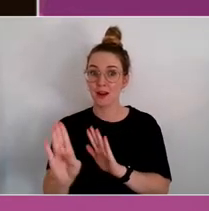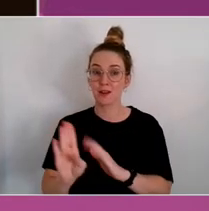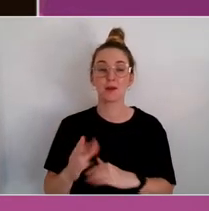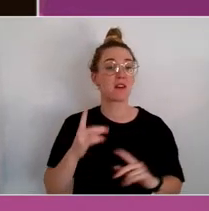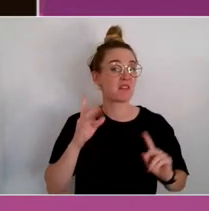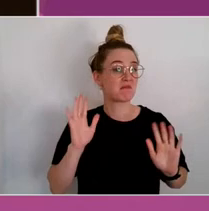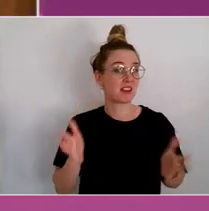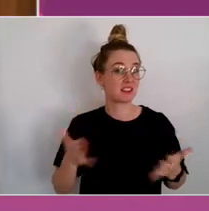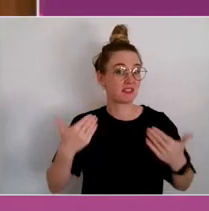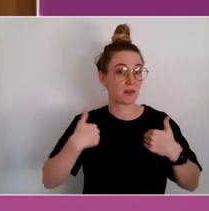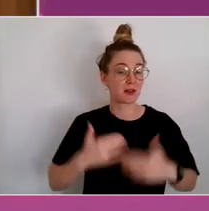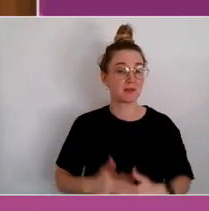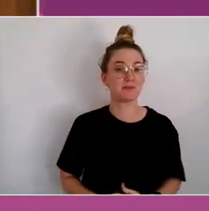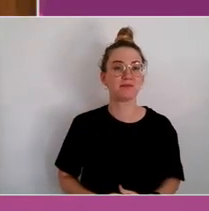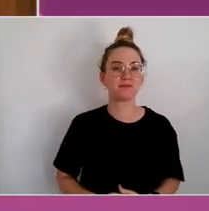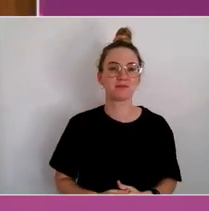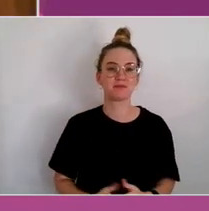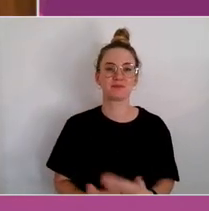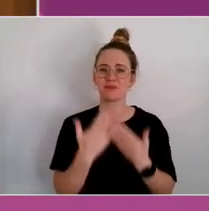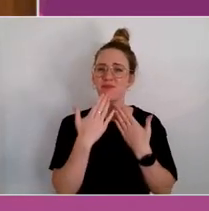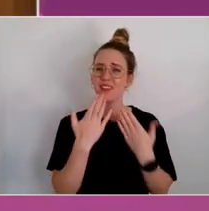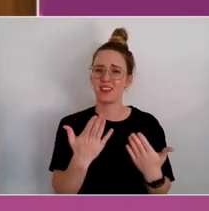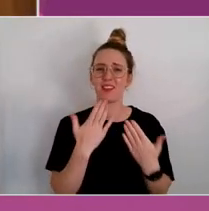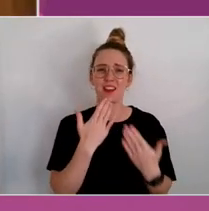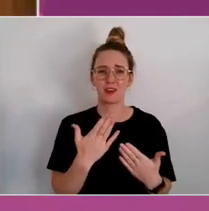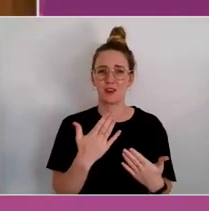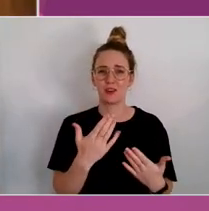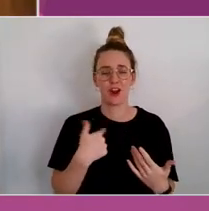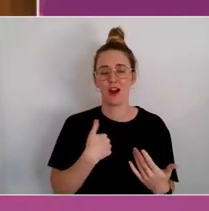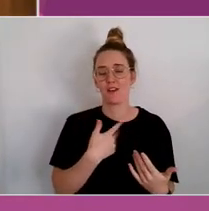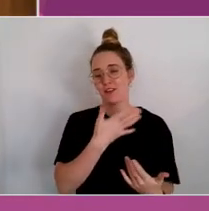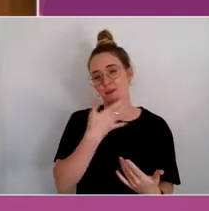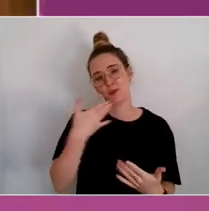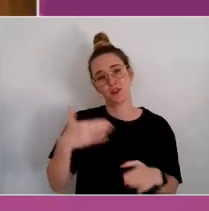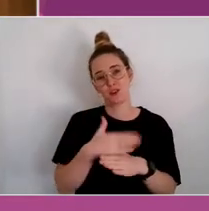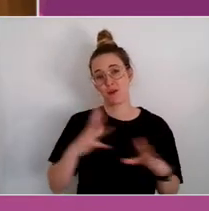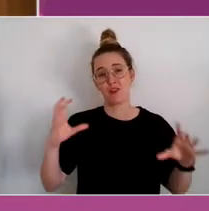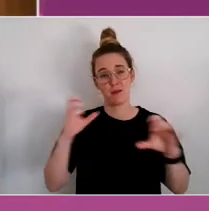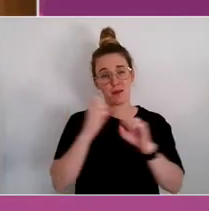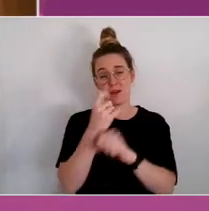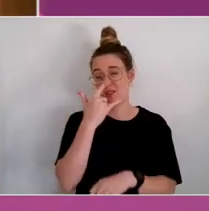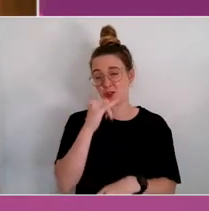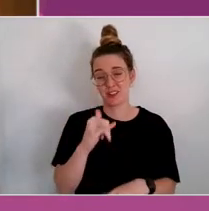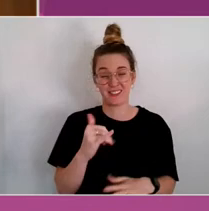GEORGIE McCLEAN: I got the job of wrapping up. Fortunately that's all we have time for today.